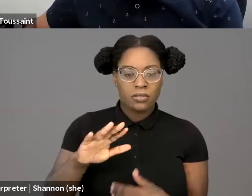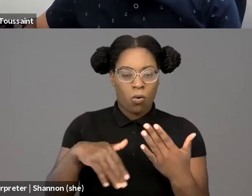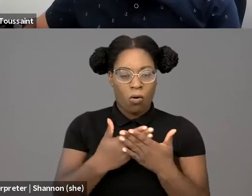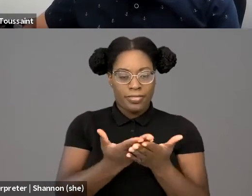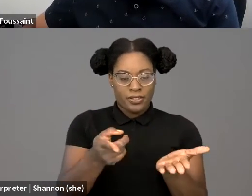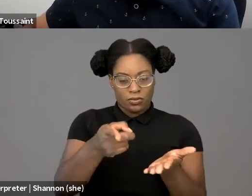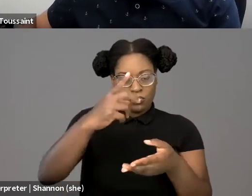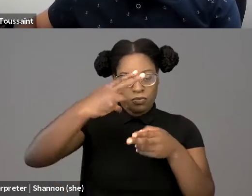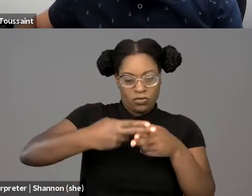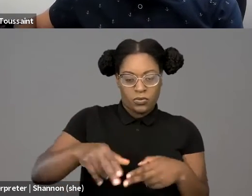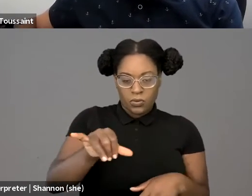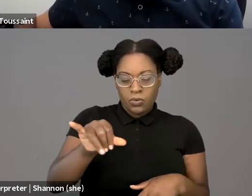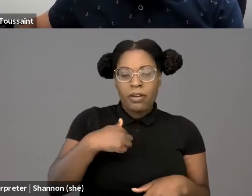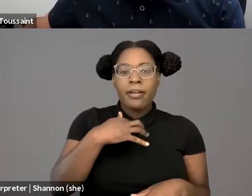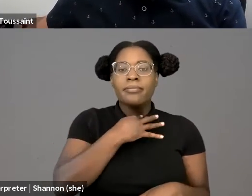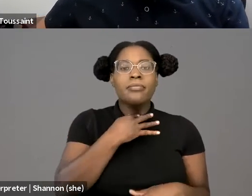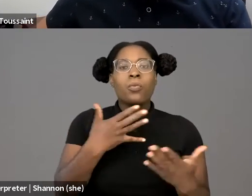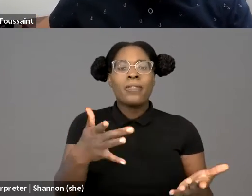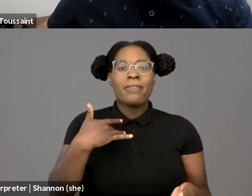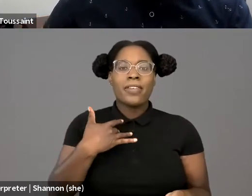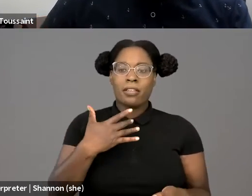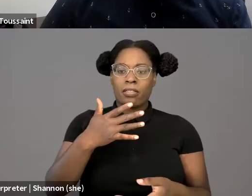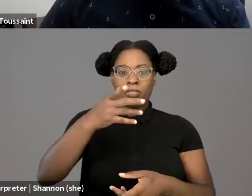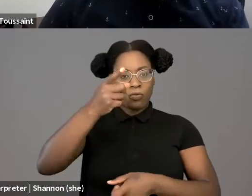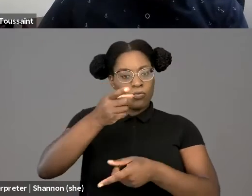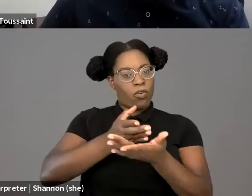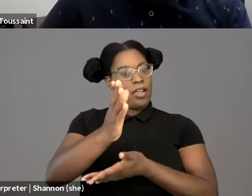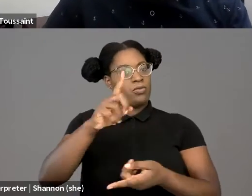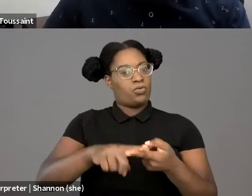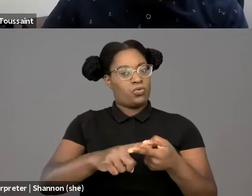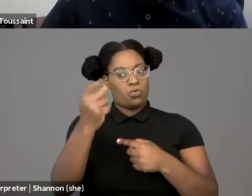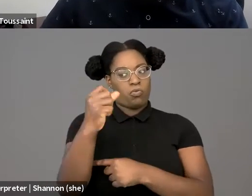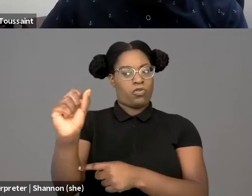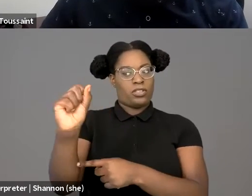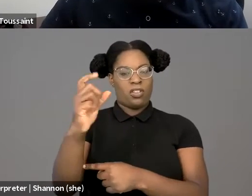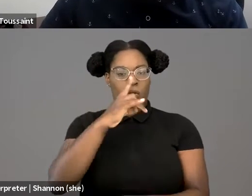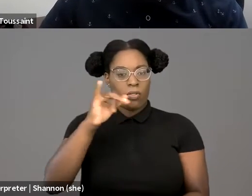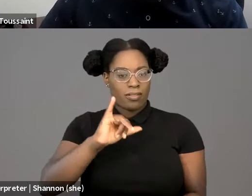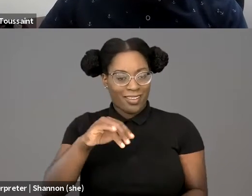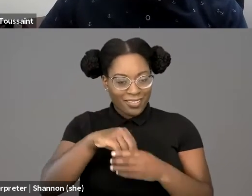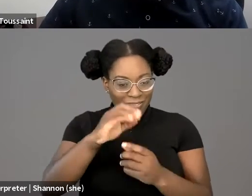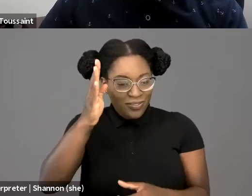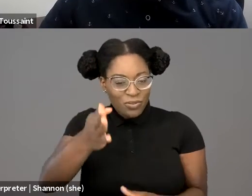So for you, what do you think the right to protest looks like in the future through your lens?